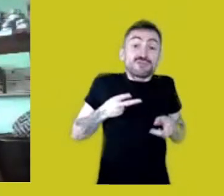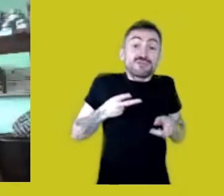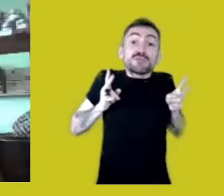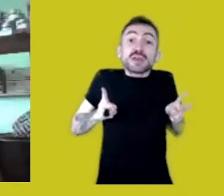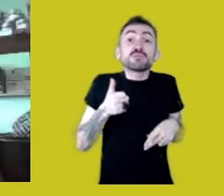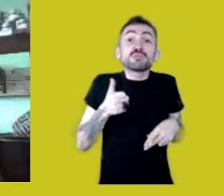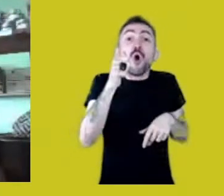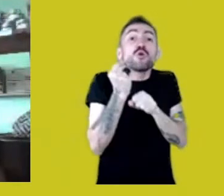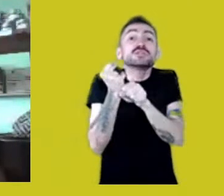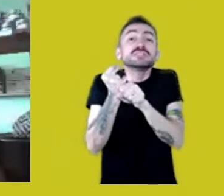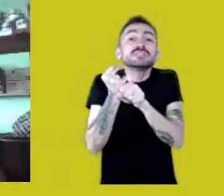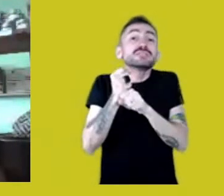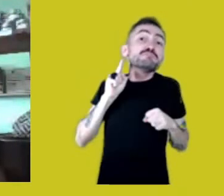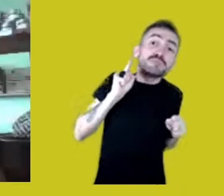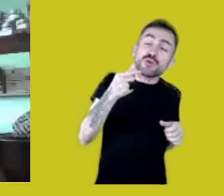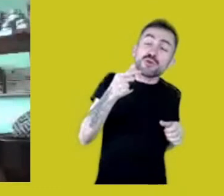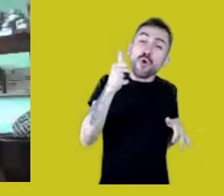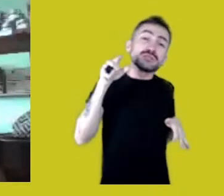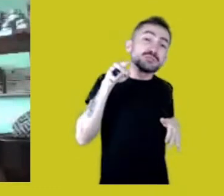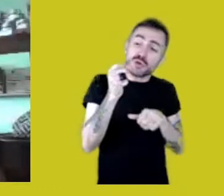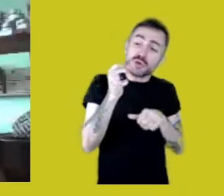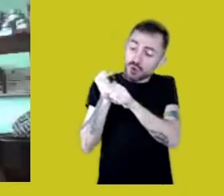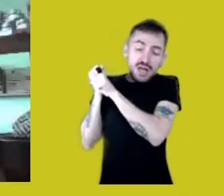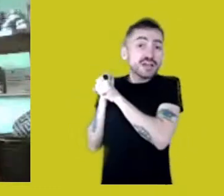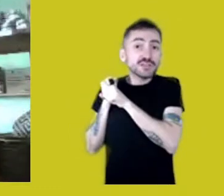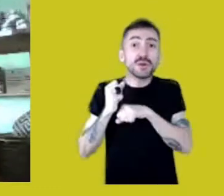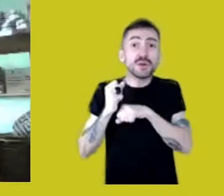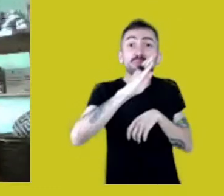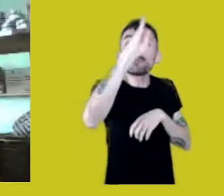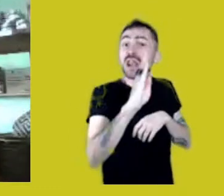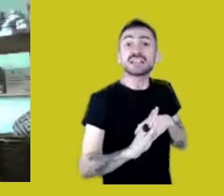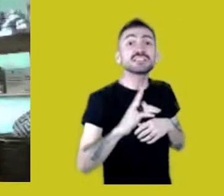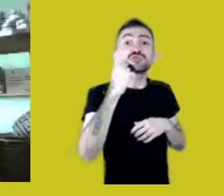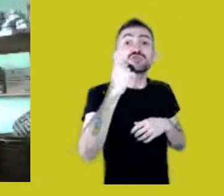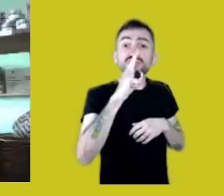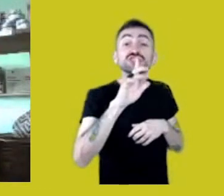Brazil still didn’t exist, but the Mura already existed,